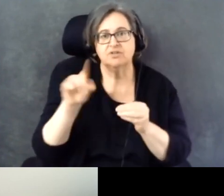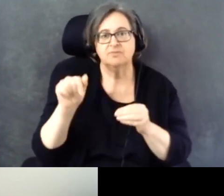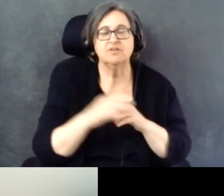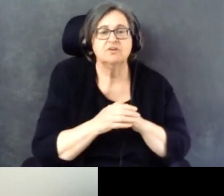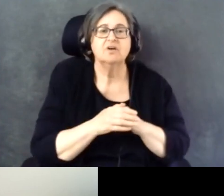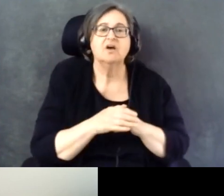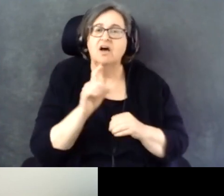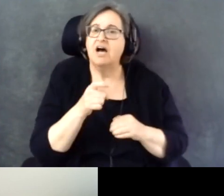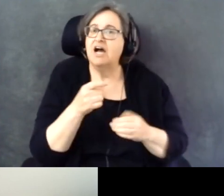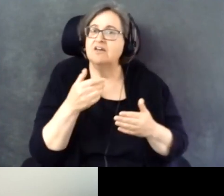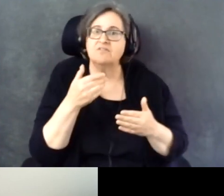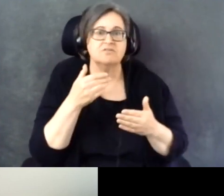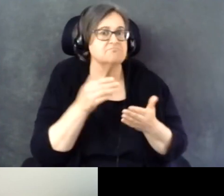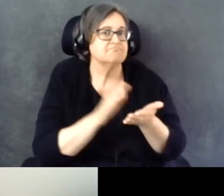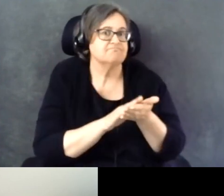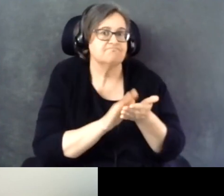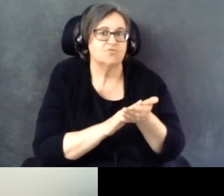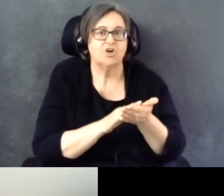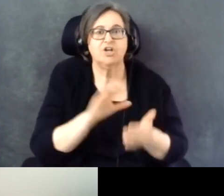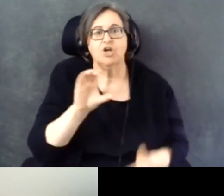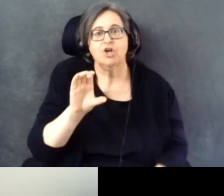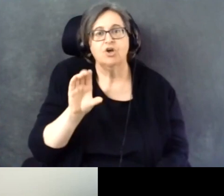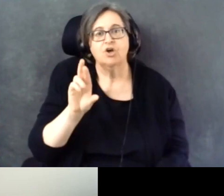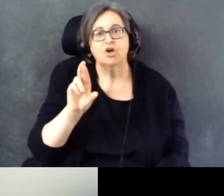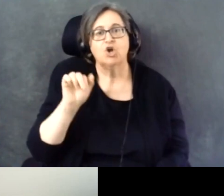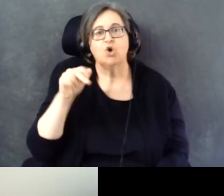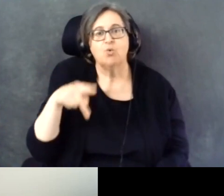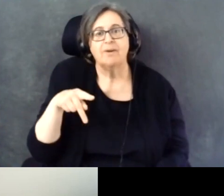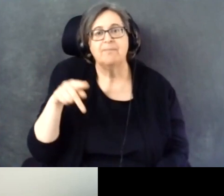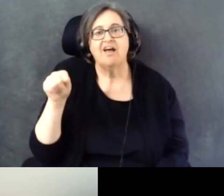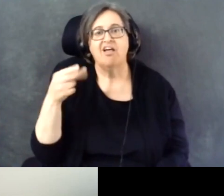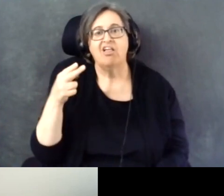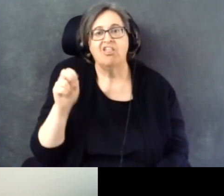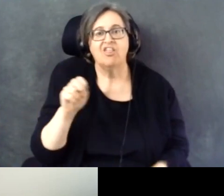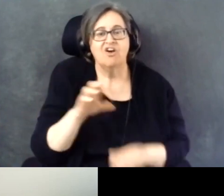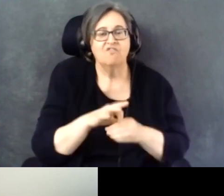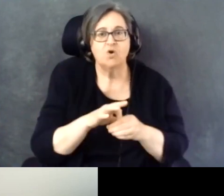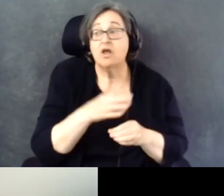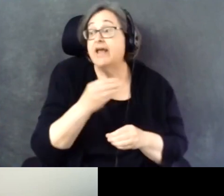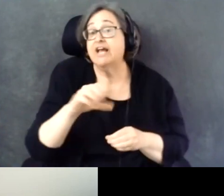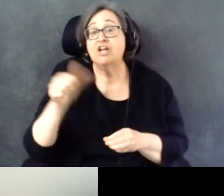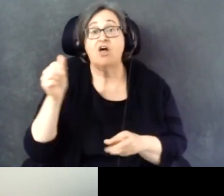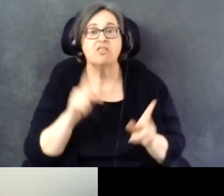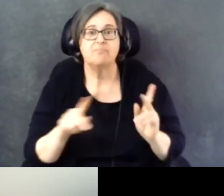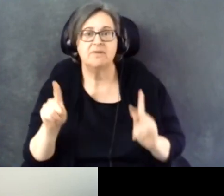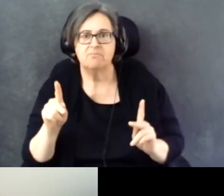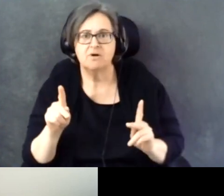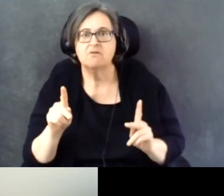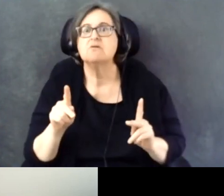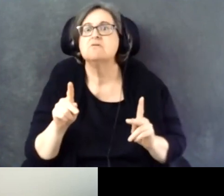And a lot of others who kind of did not let up and made sure that we saw those issues